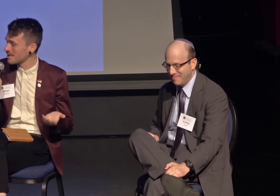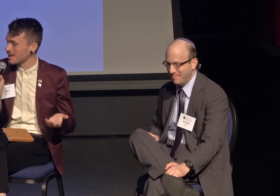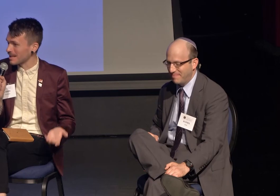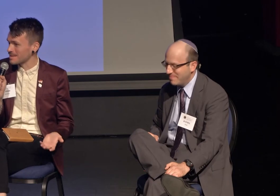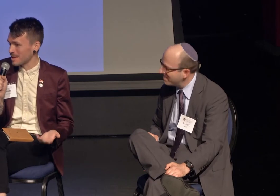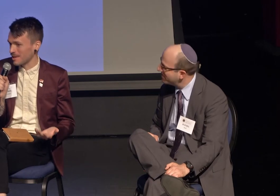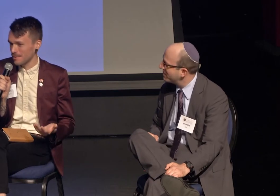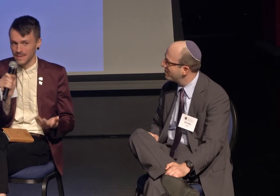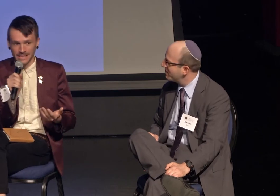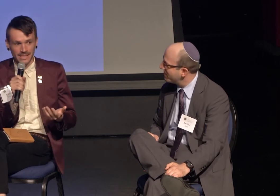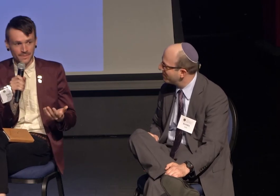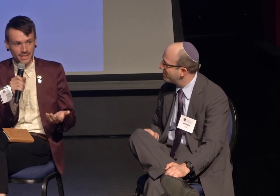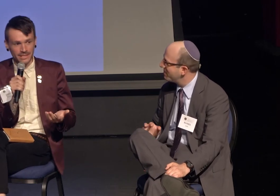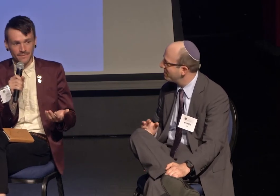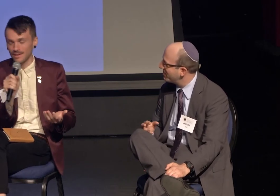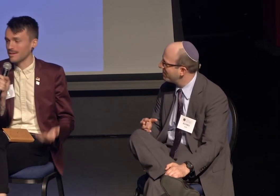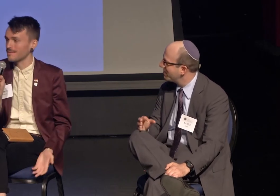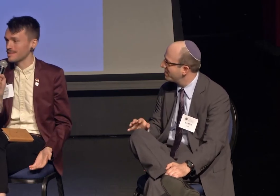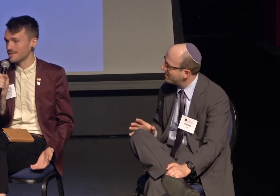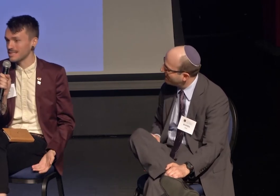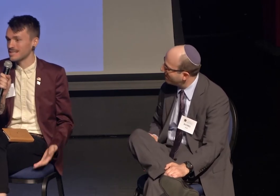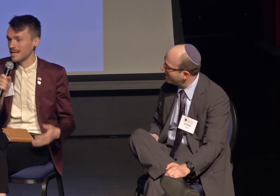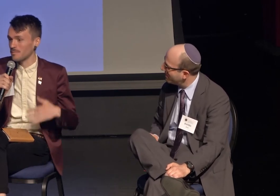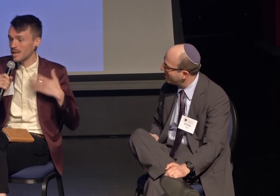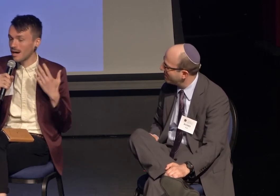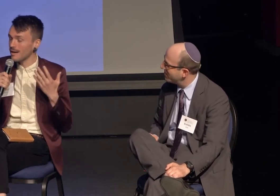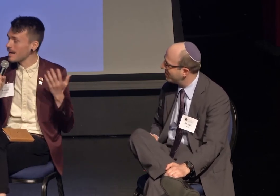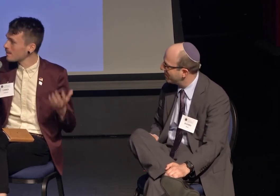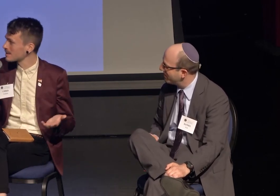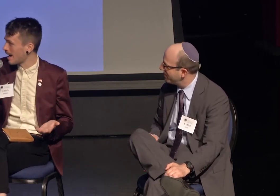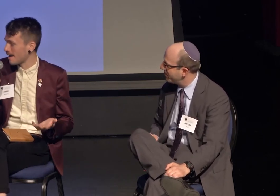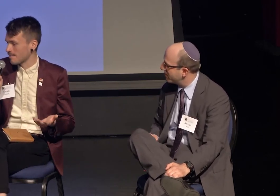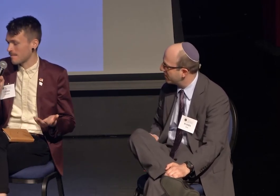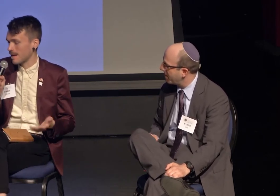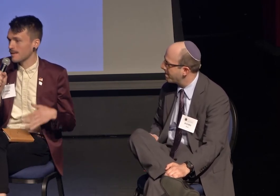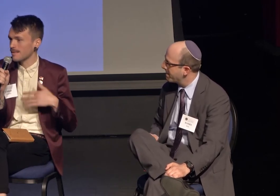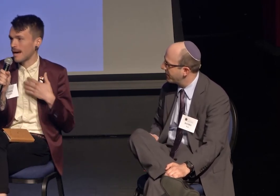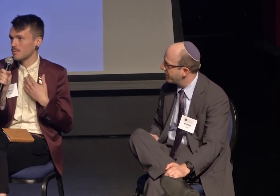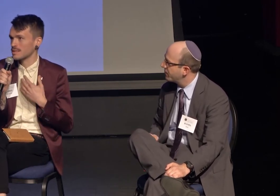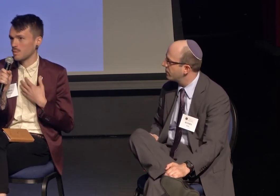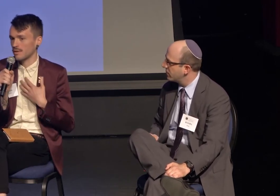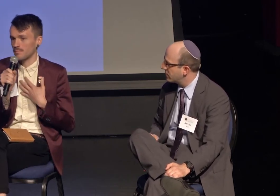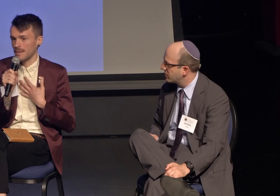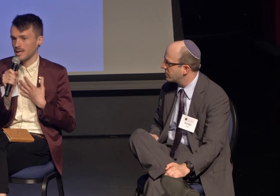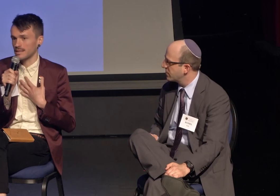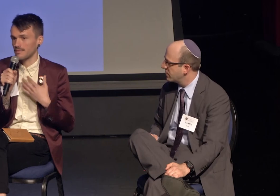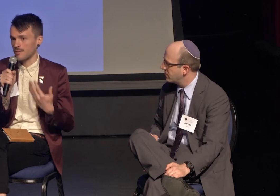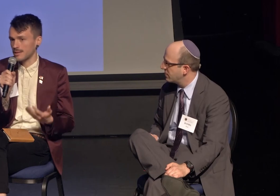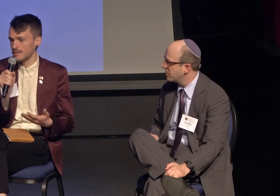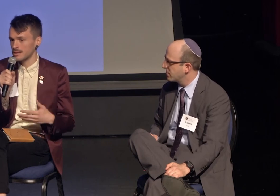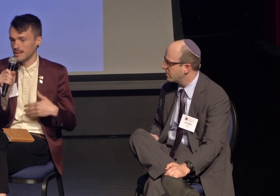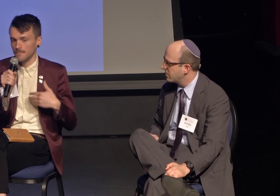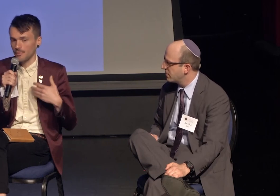Really, that's what gives me hope. These really difficult conversations, we are able to have them. I think that was one of my biggest fears